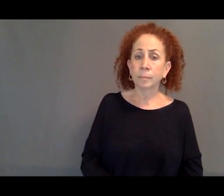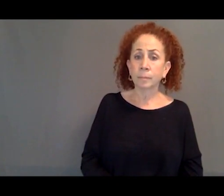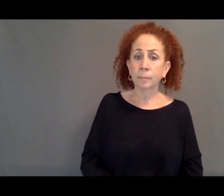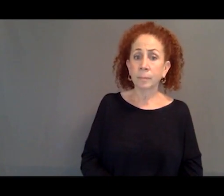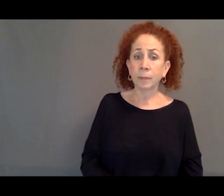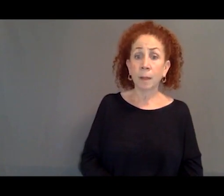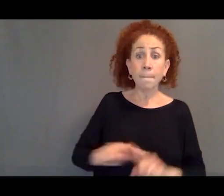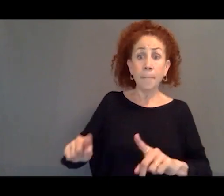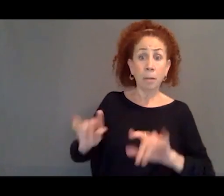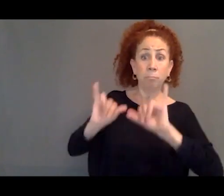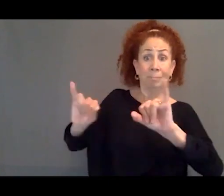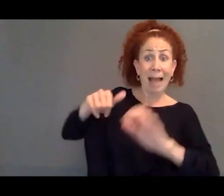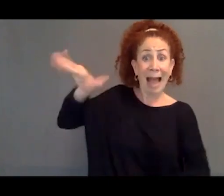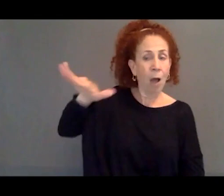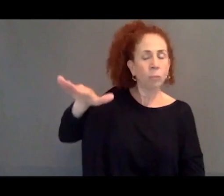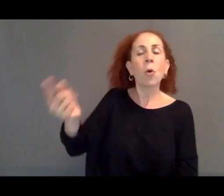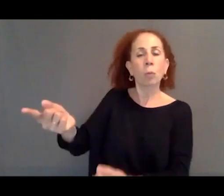in the place of asylum, the place where they would like